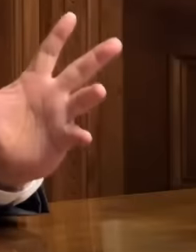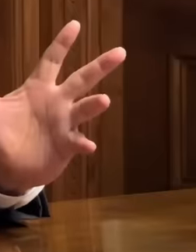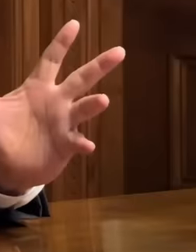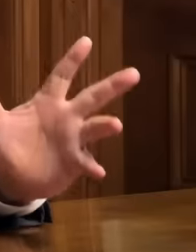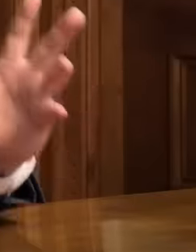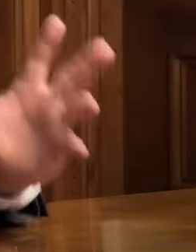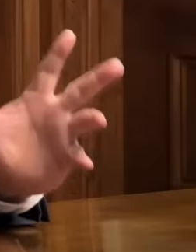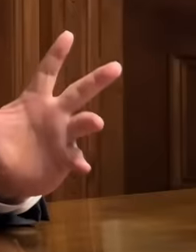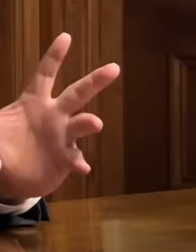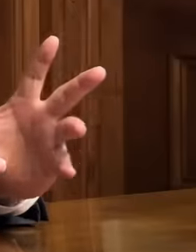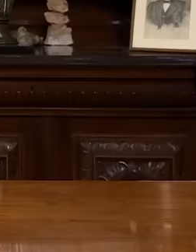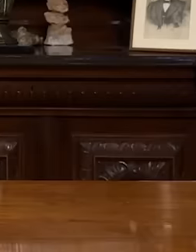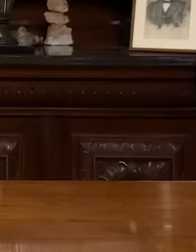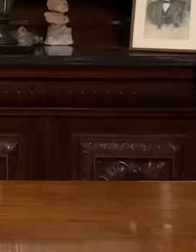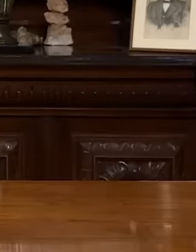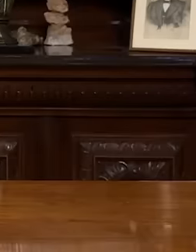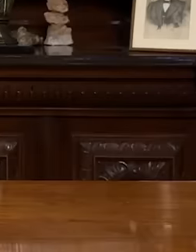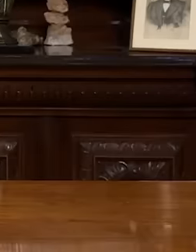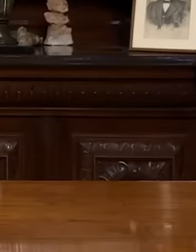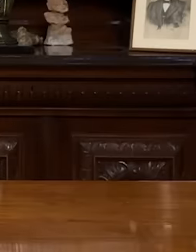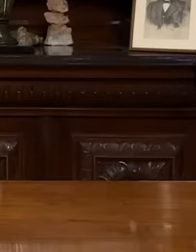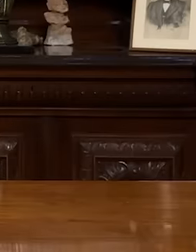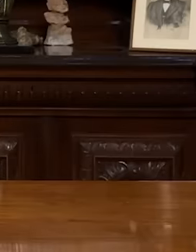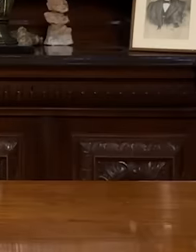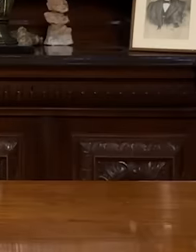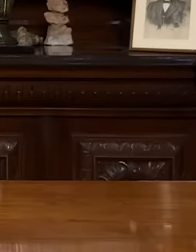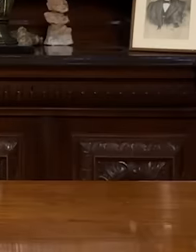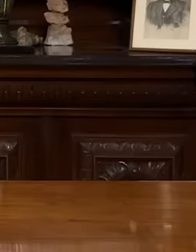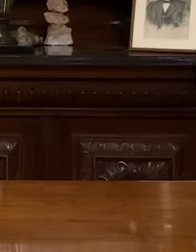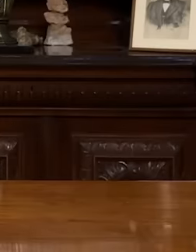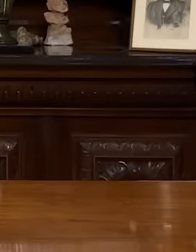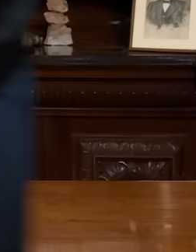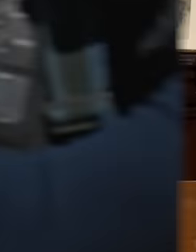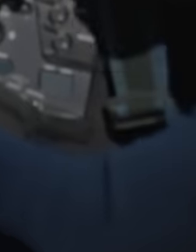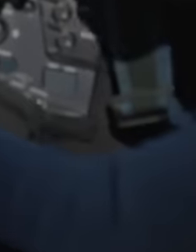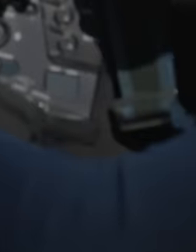The president of Mexico Andrés Manuel López Obrador continues to receive attacks